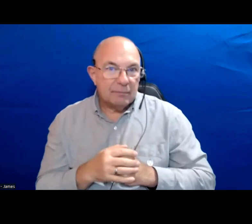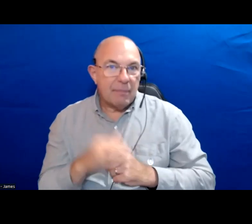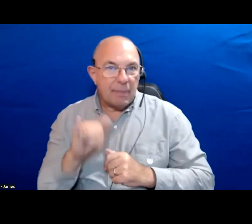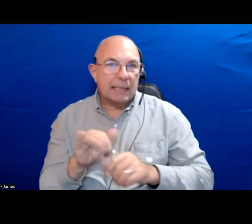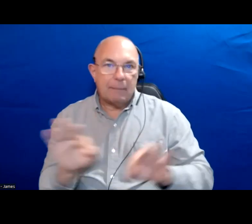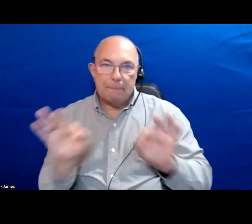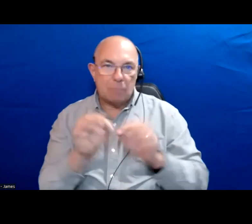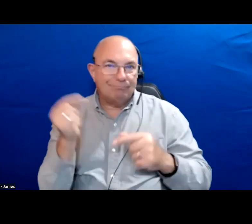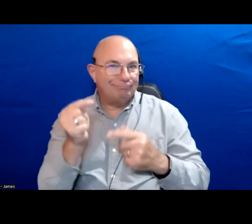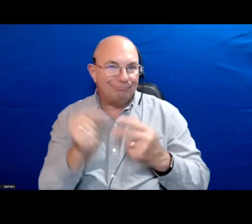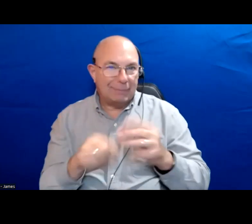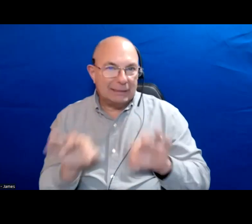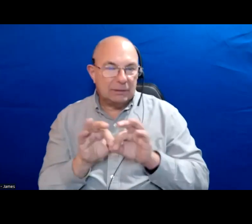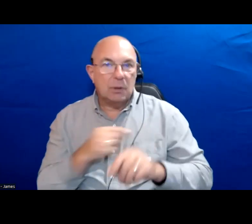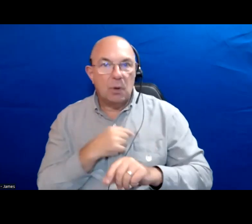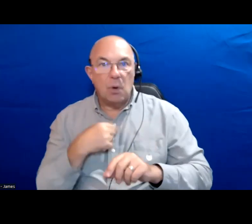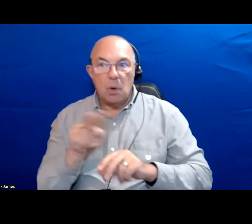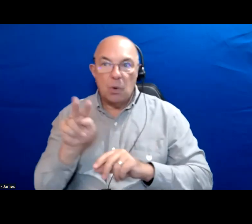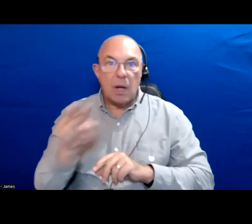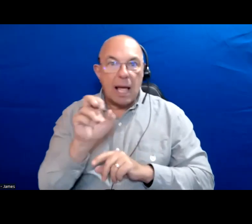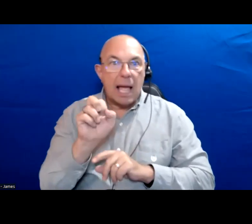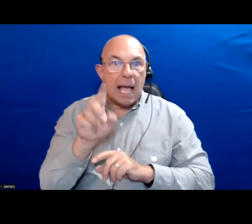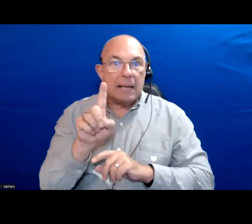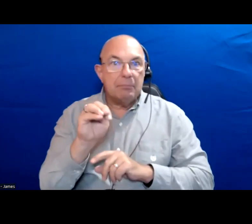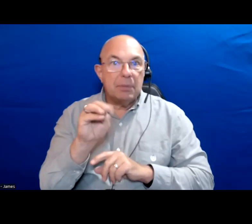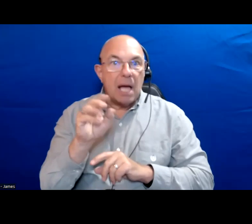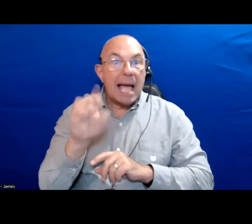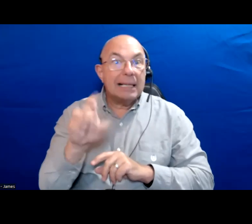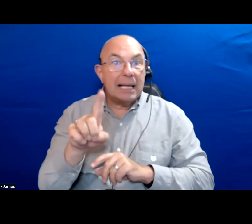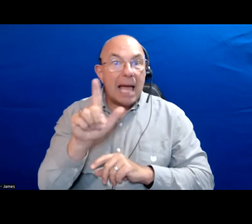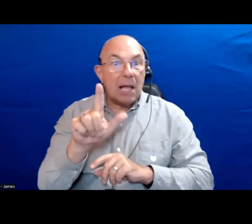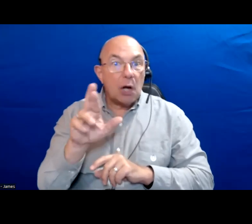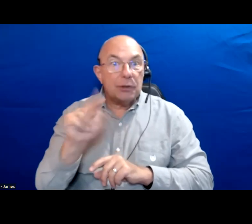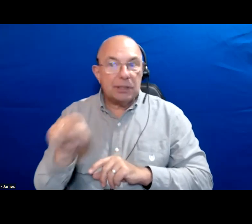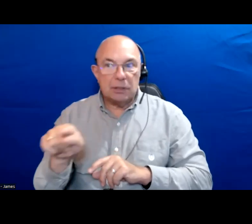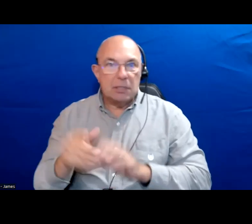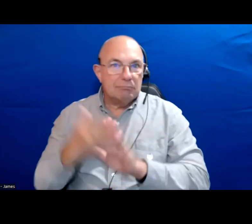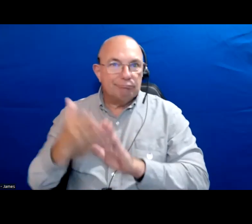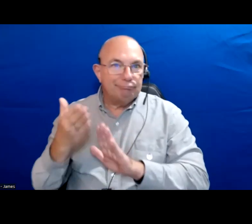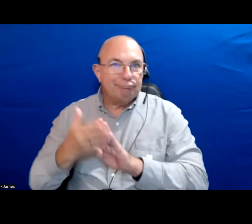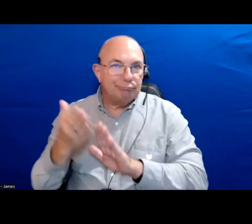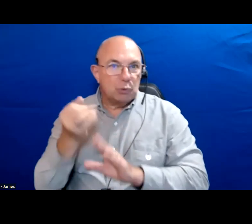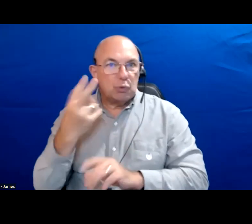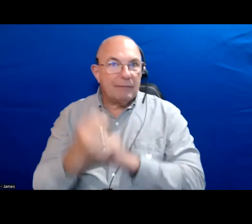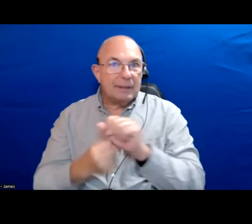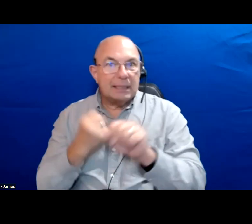The Eglinton LRT go on for over 12 years especially in the west end.